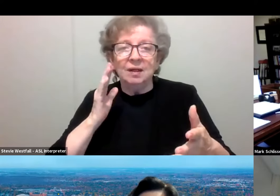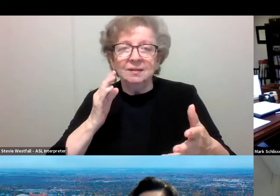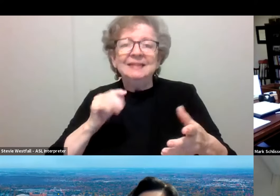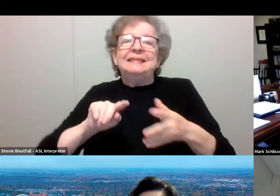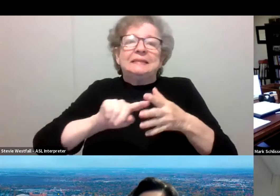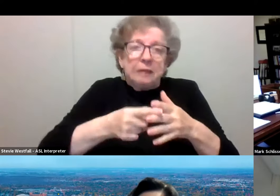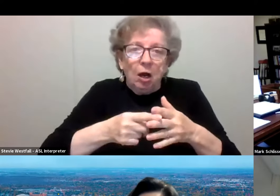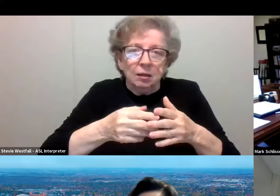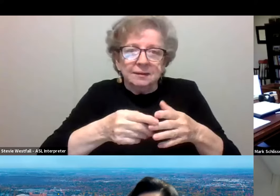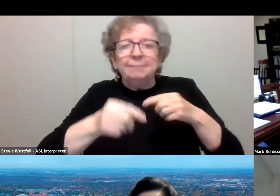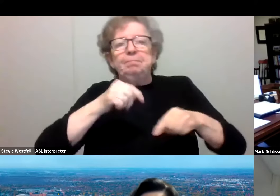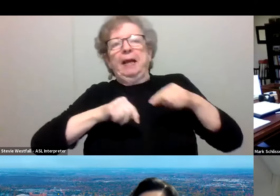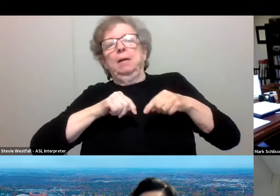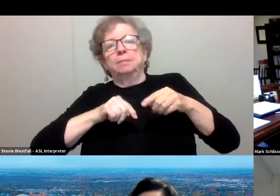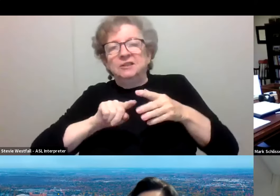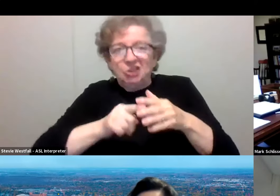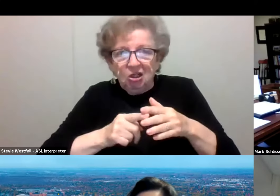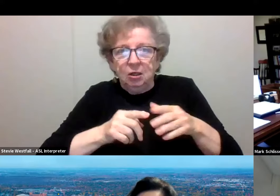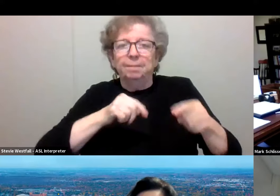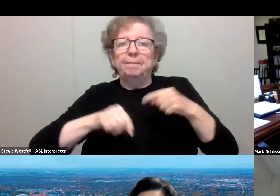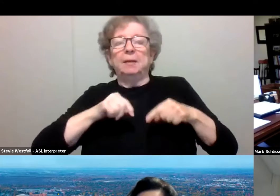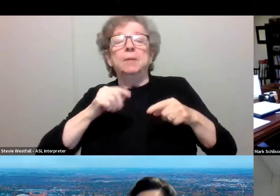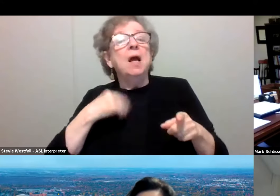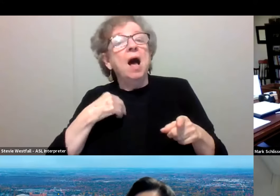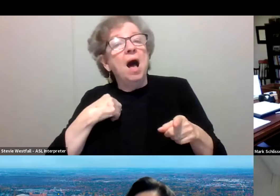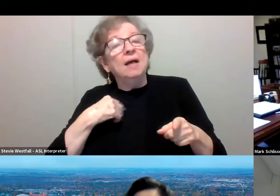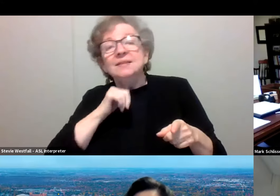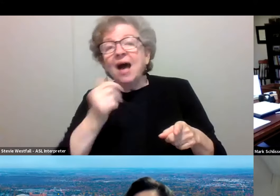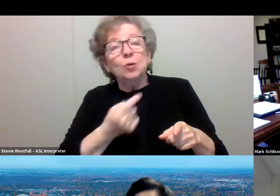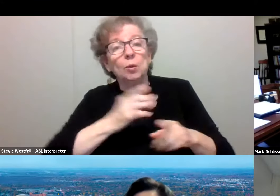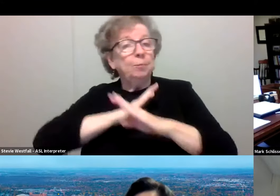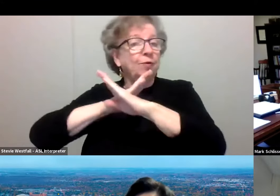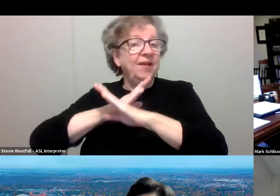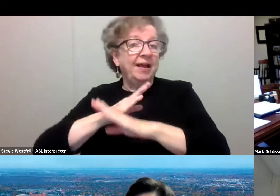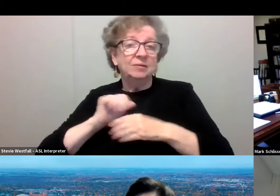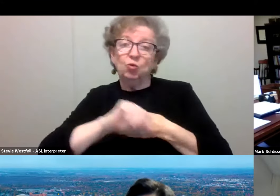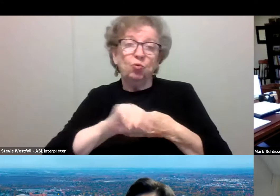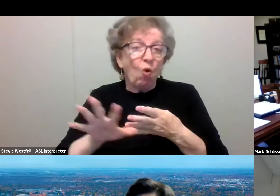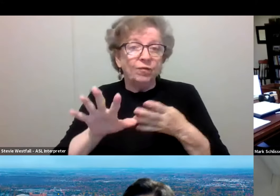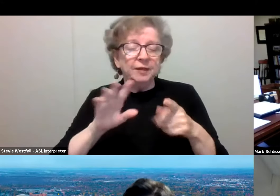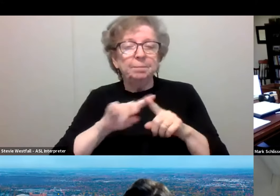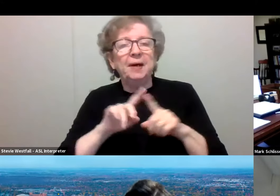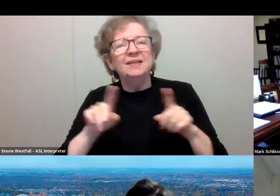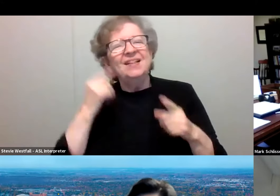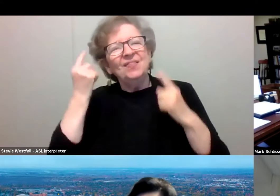to not just worry about preventing COVID, but really thinking about wellbeing more broadly, thinking for students,